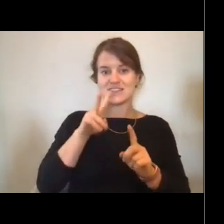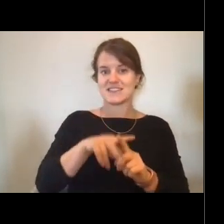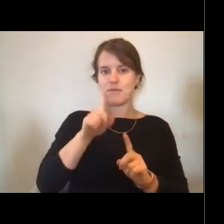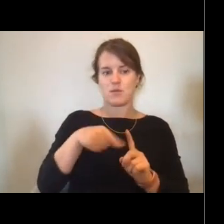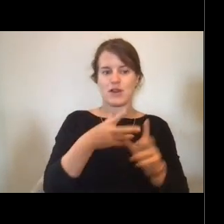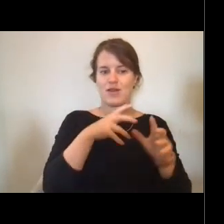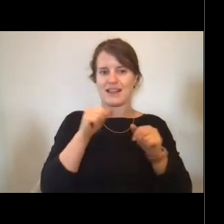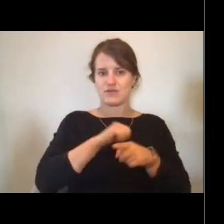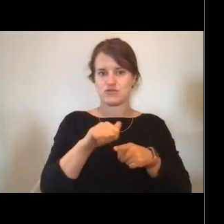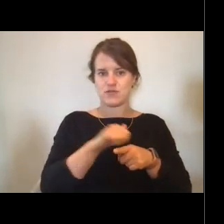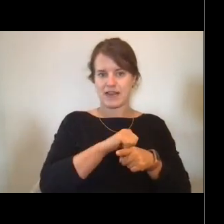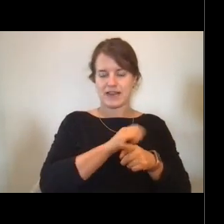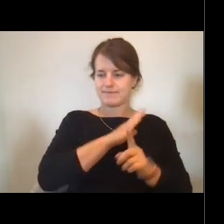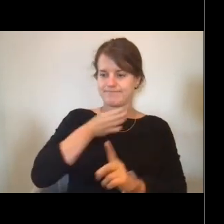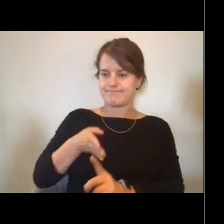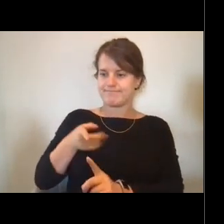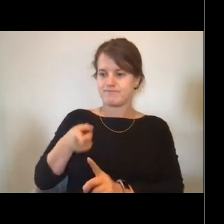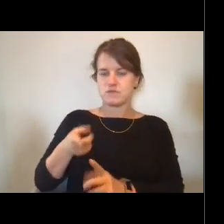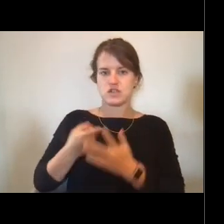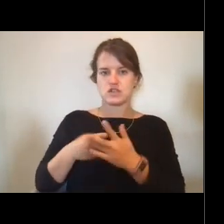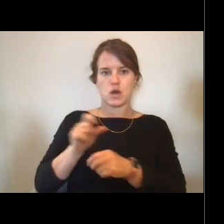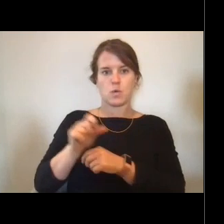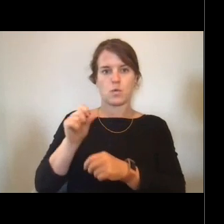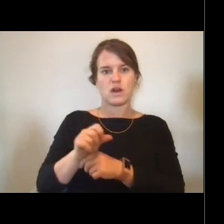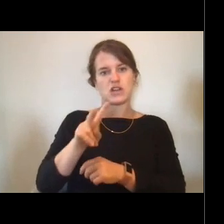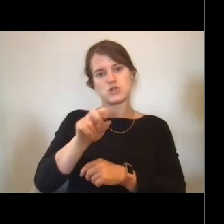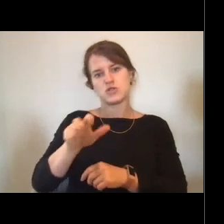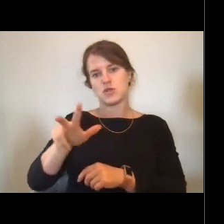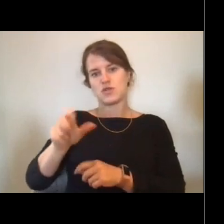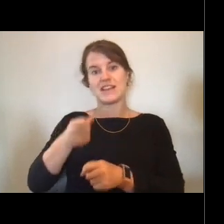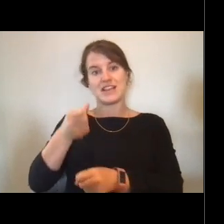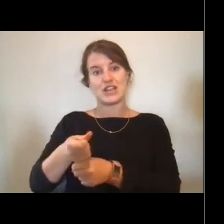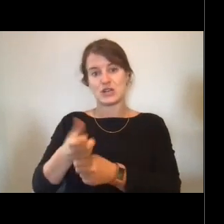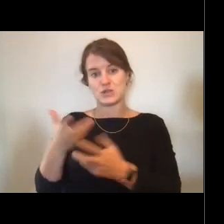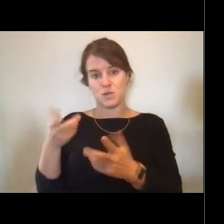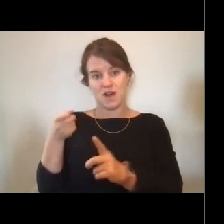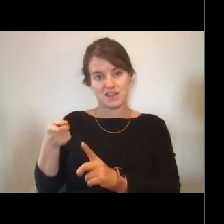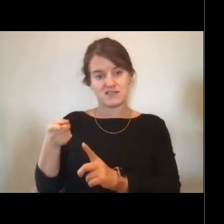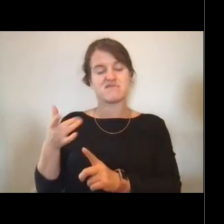the majority of that two to three years is working toward getting that qualification.